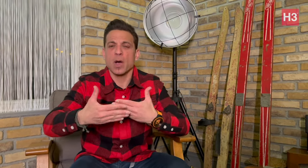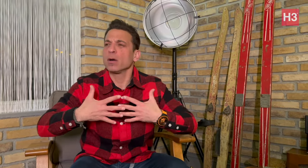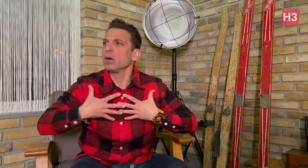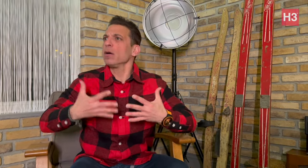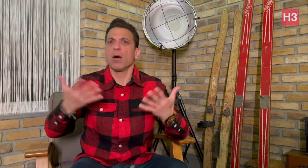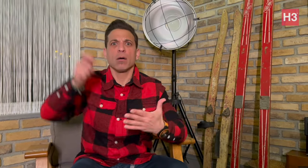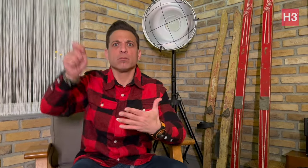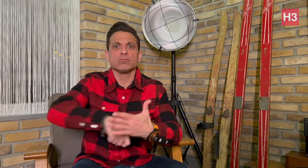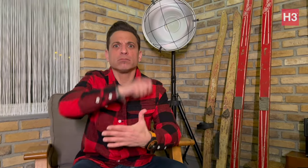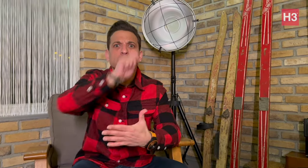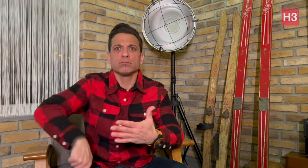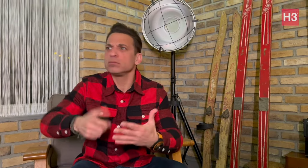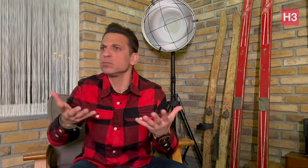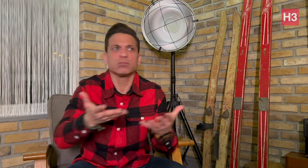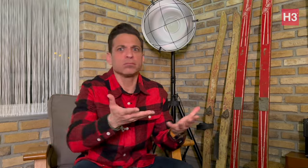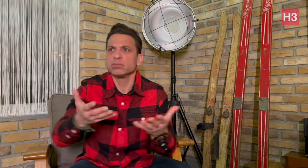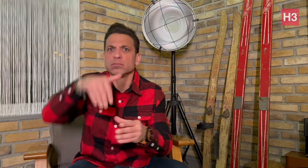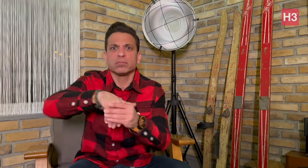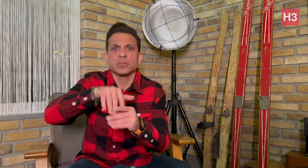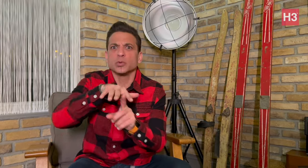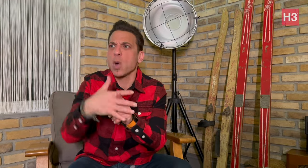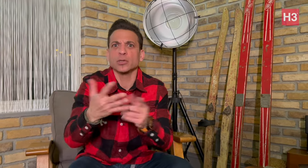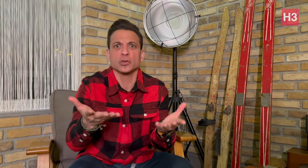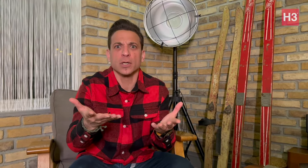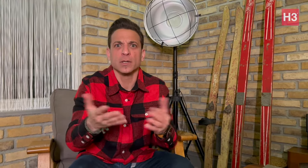it was abruptly canceled and it left them shocked. Let's find out what happened.